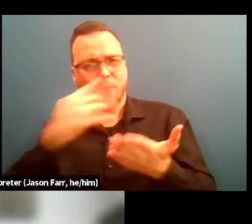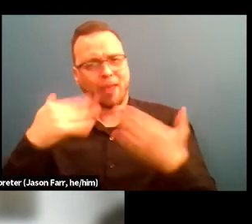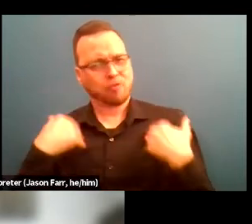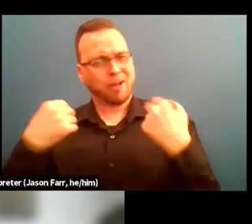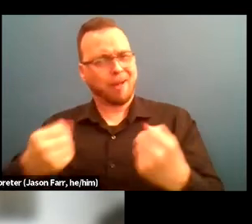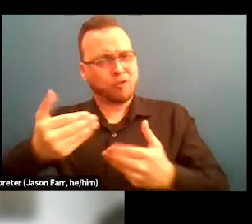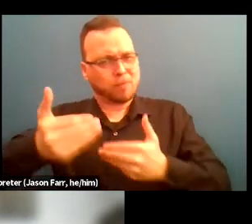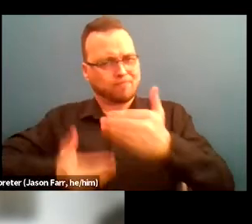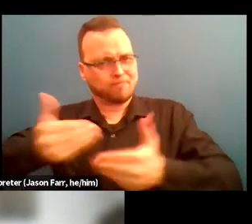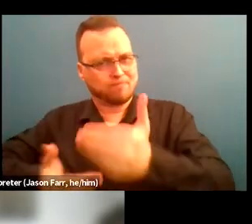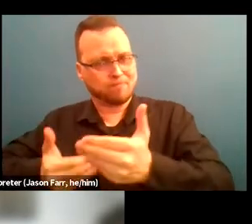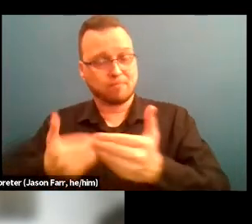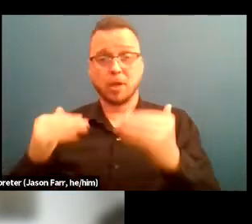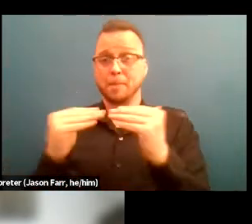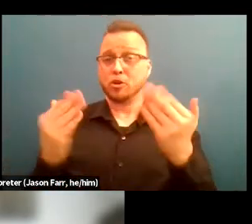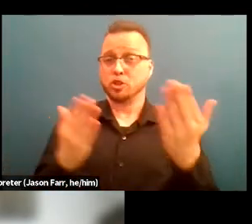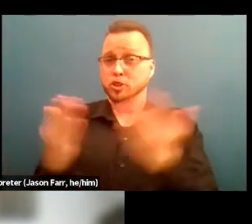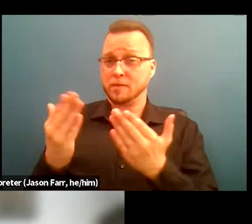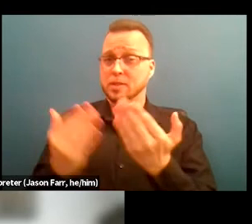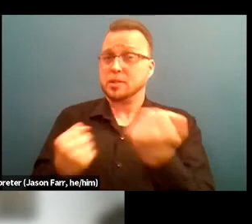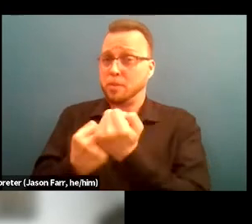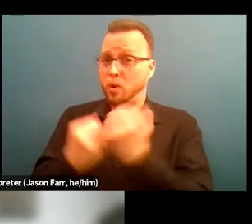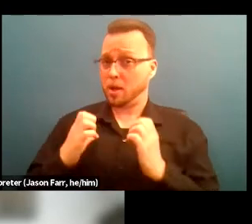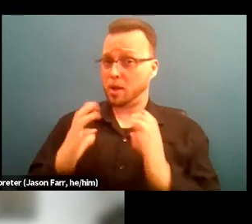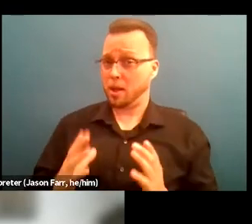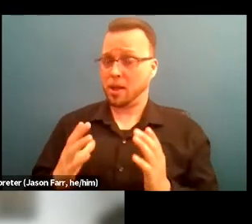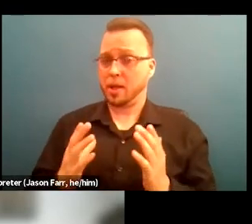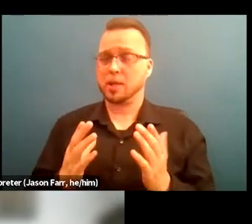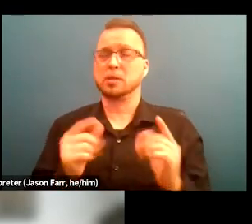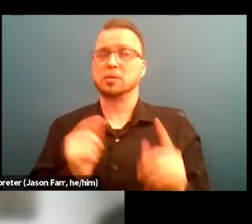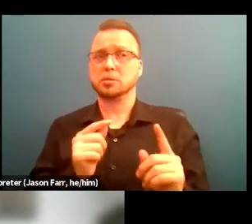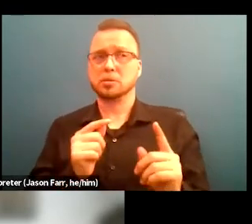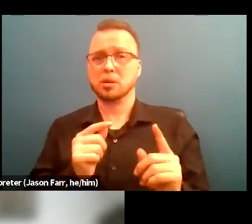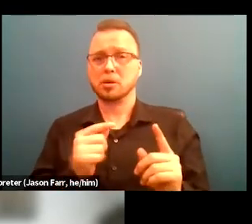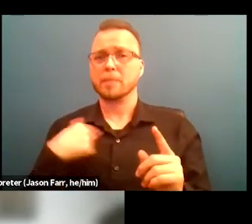support clients, connect client. I mean peer services, we support our clients